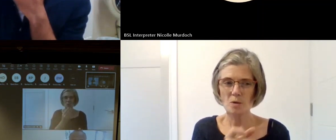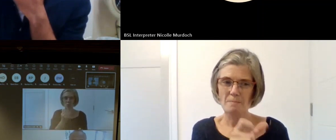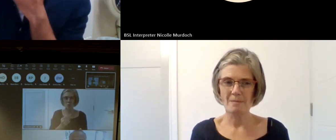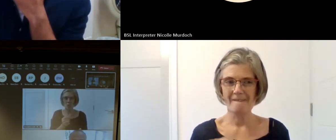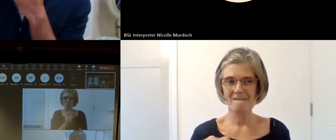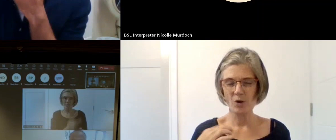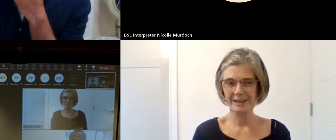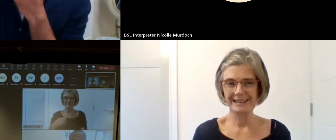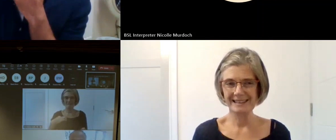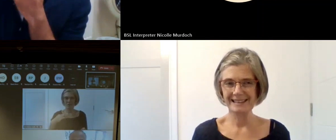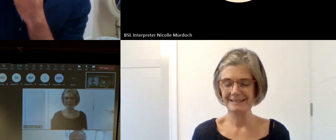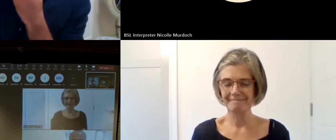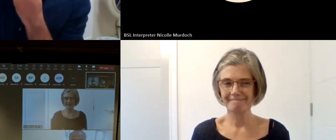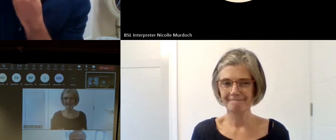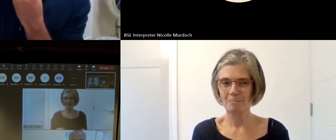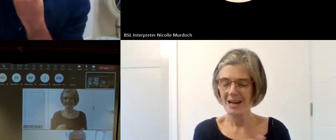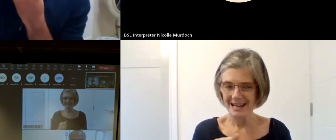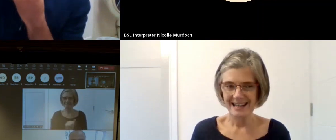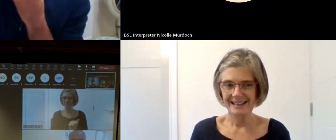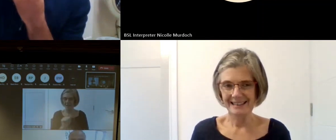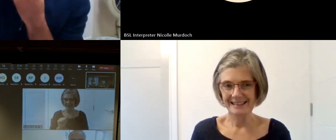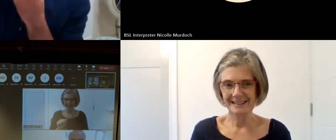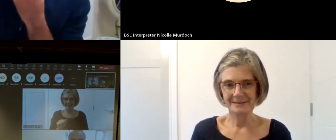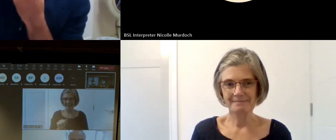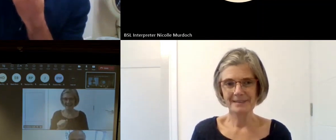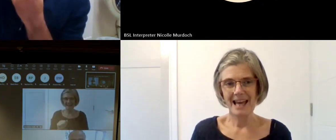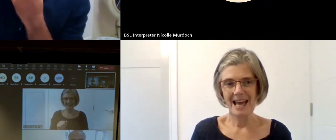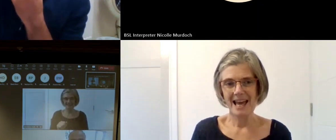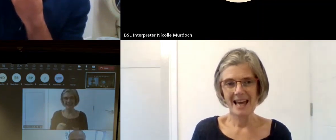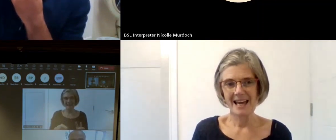of is that if the organization depends on it and we fall apart without it then it's not a